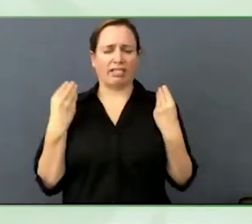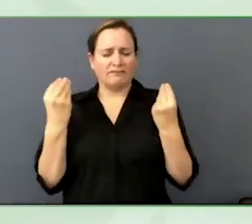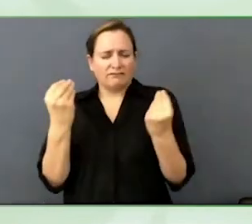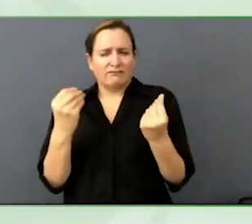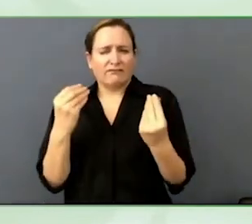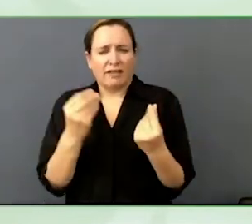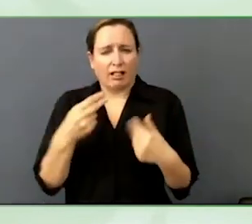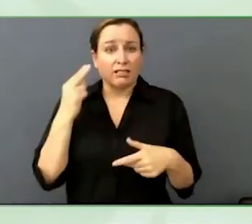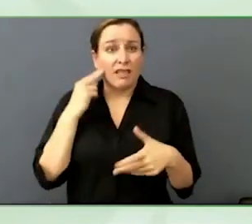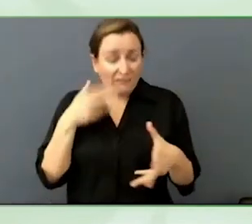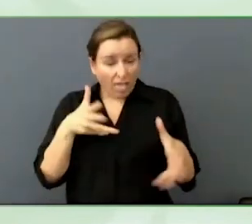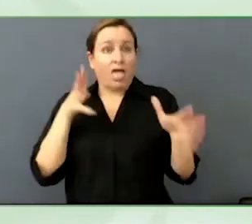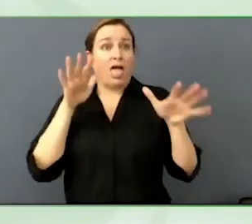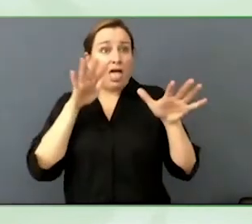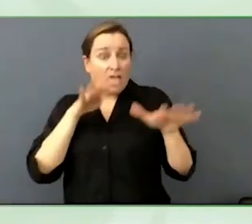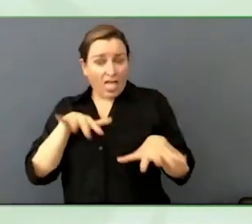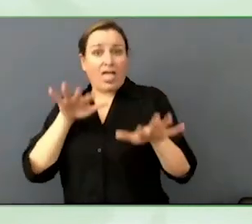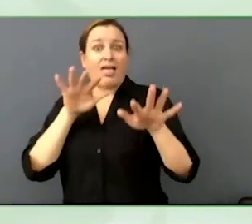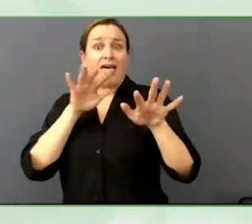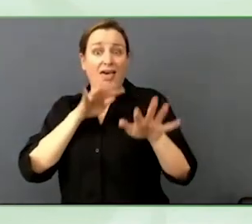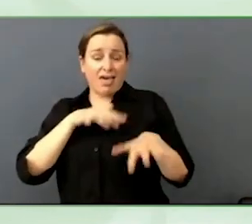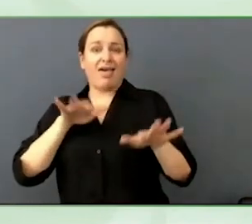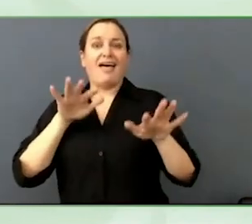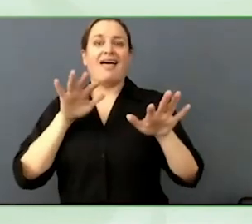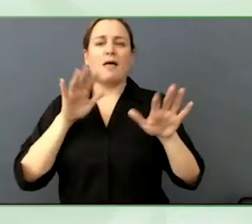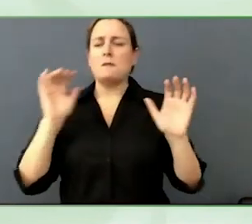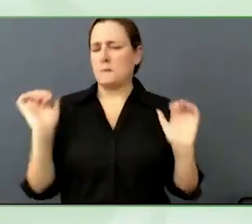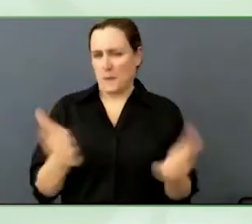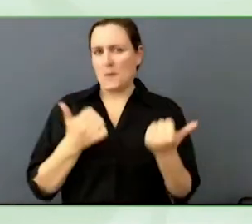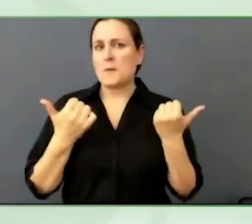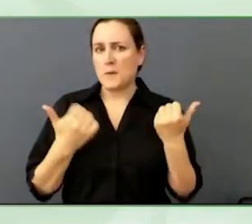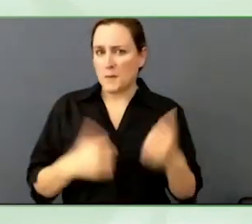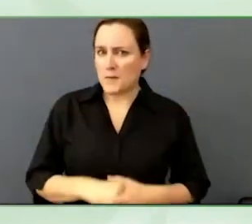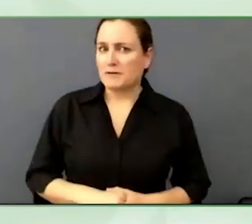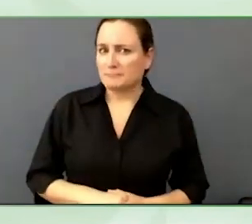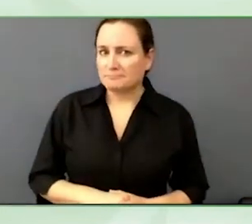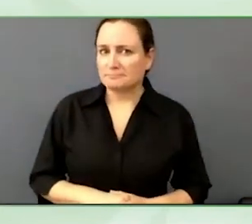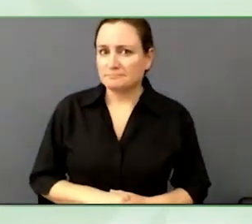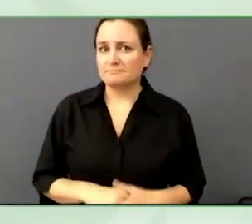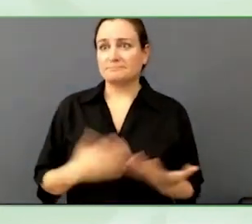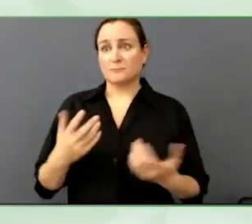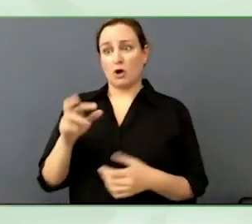than… I went to say further than Rhianna but I think it really